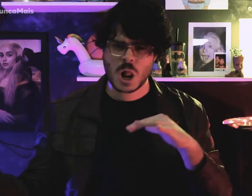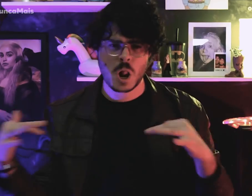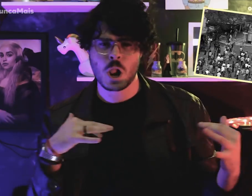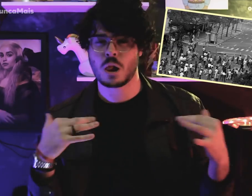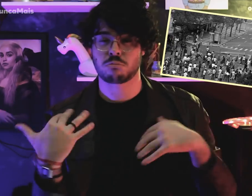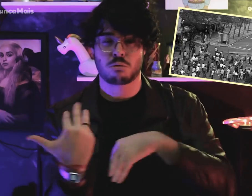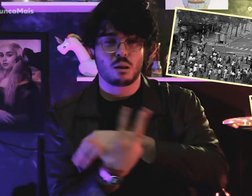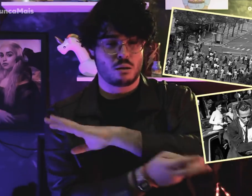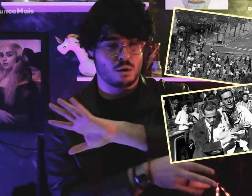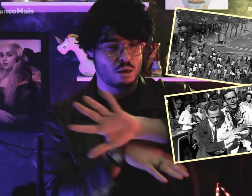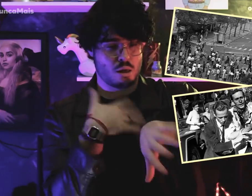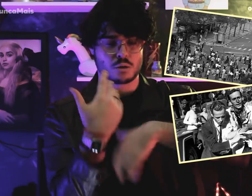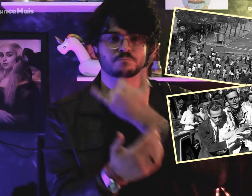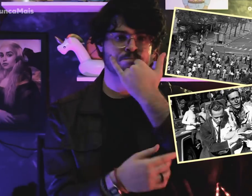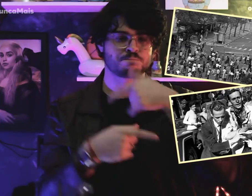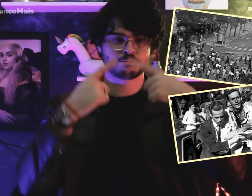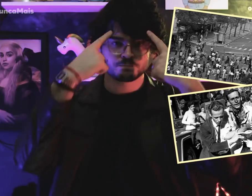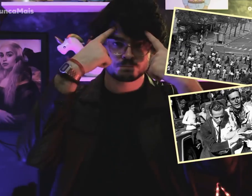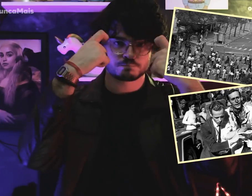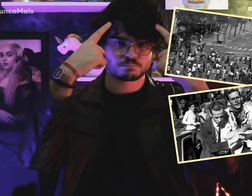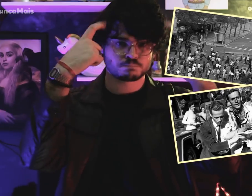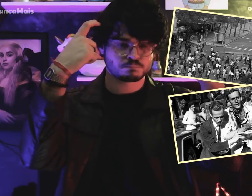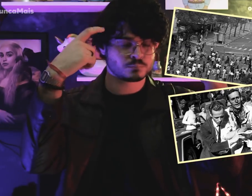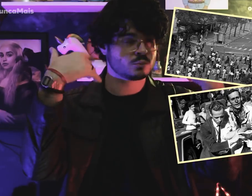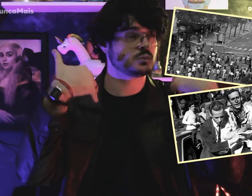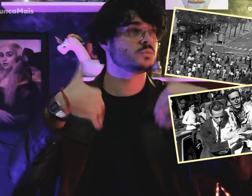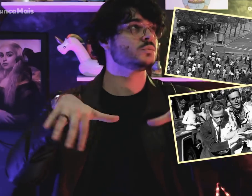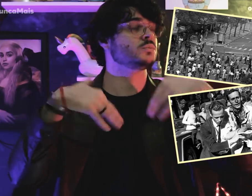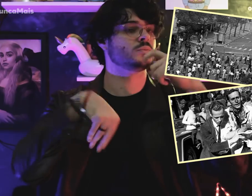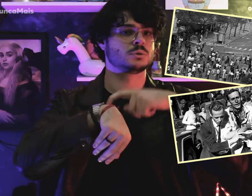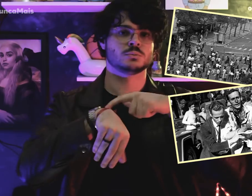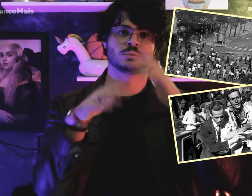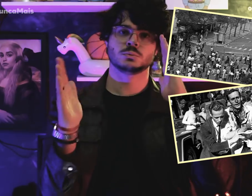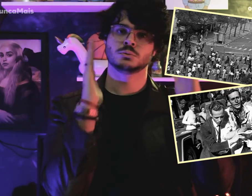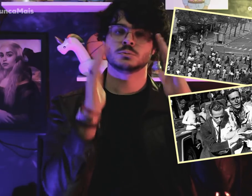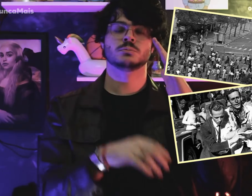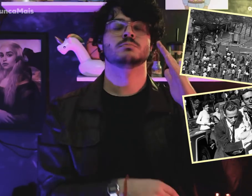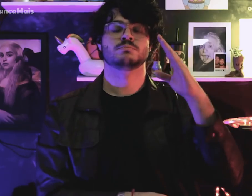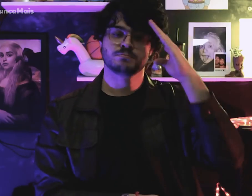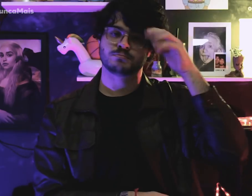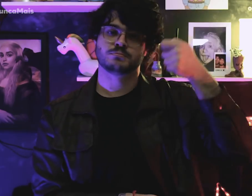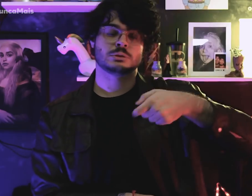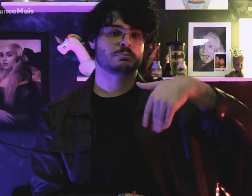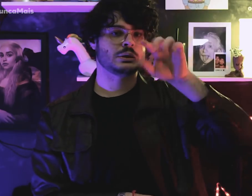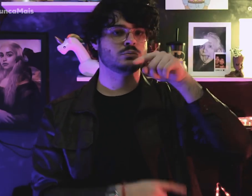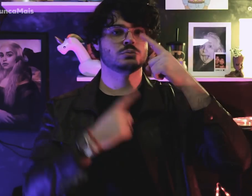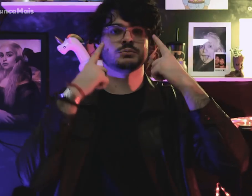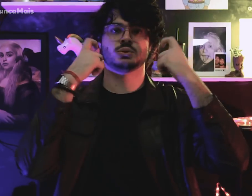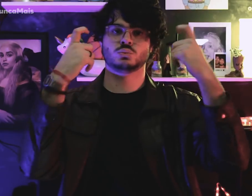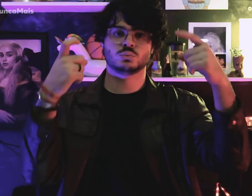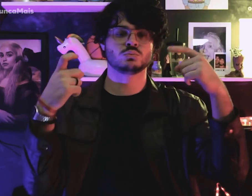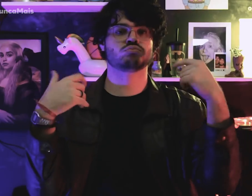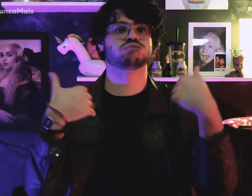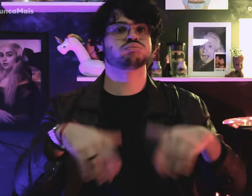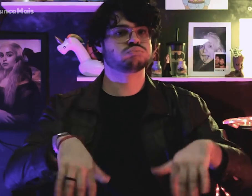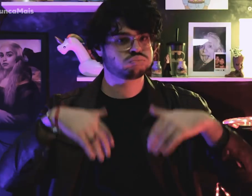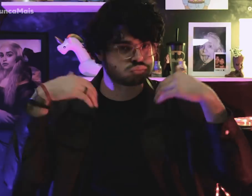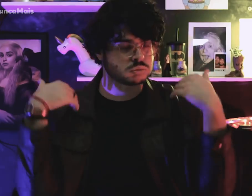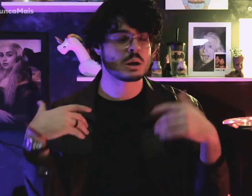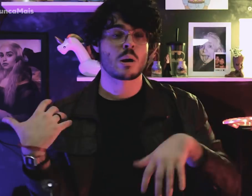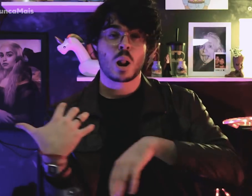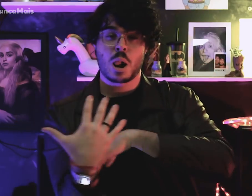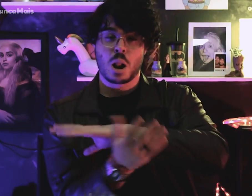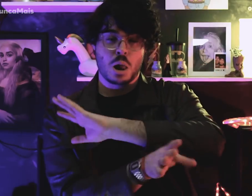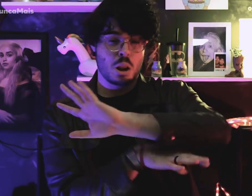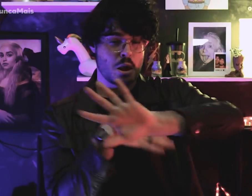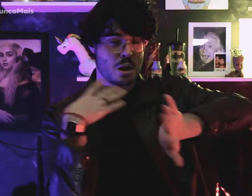It was one of the most repressive acts of the military against the student movement,